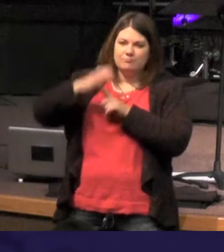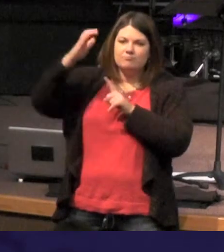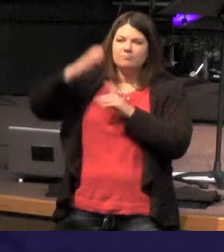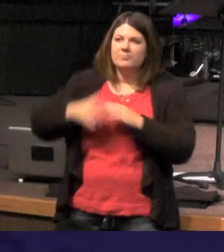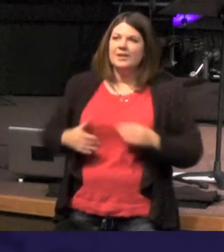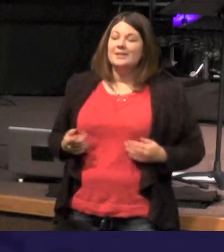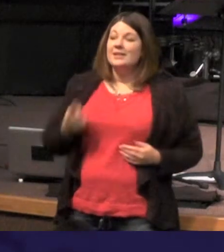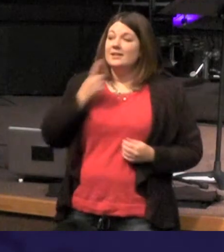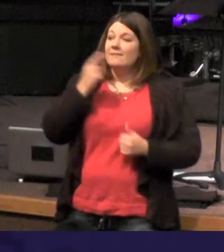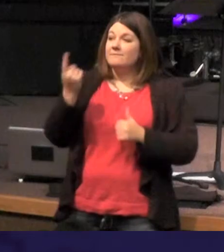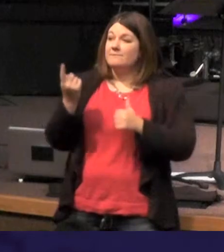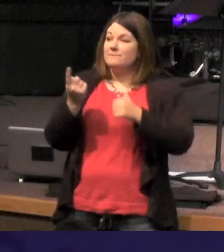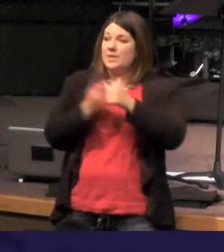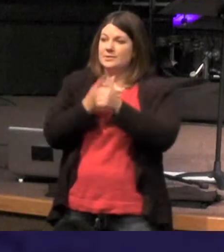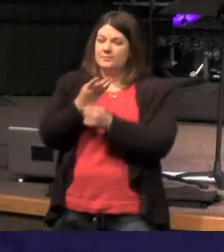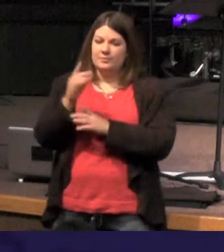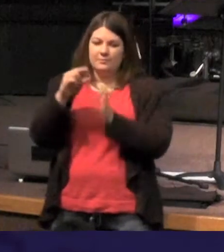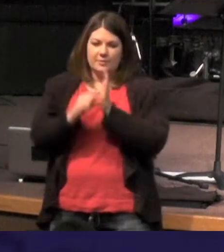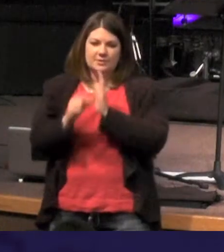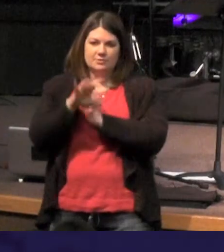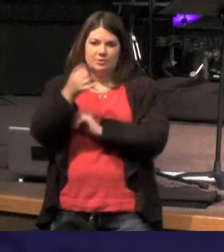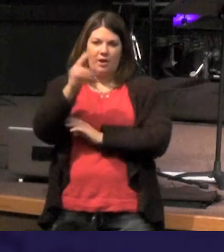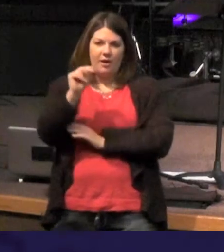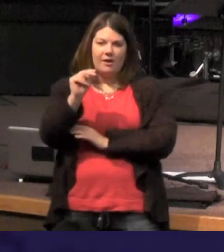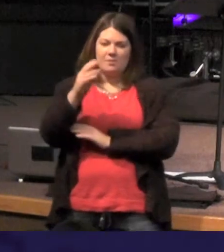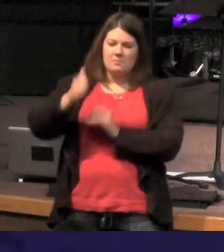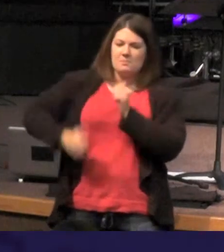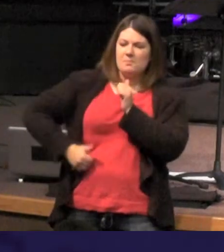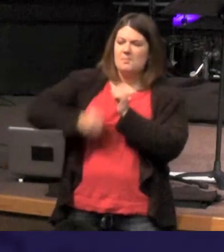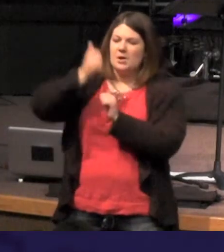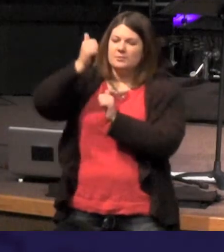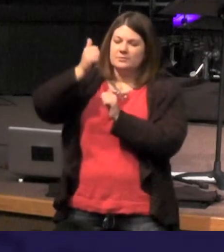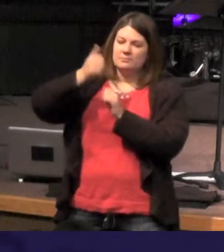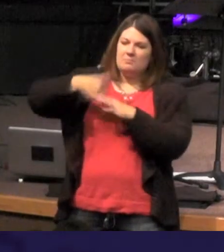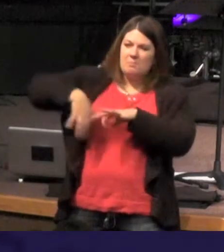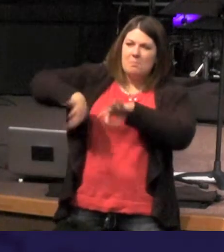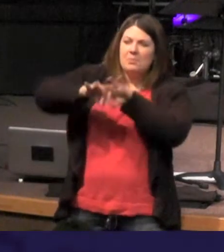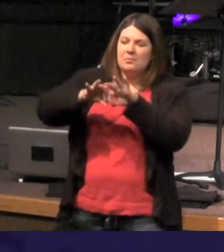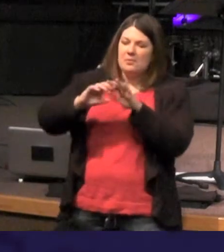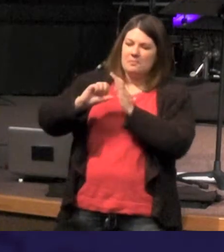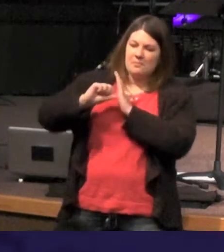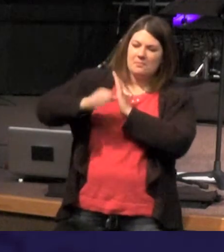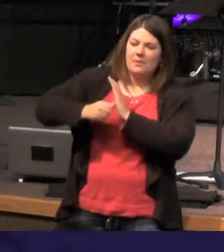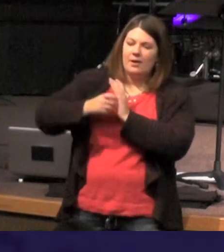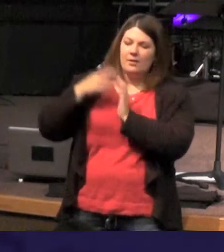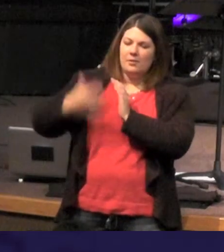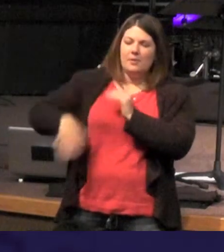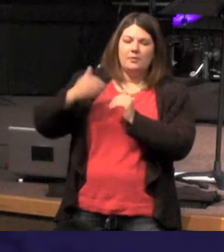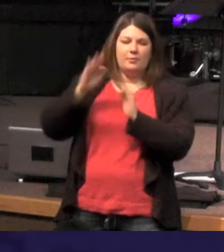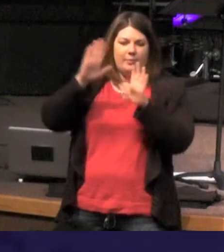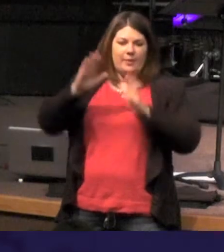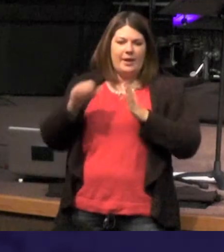that this is the most profound page in the New Testament because it explains the mystery in the person of Jesus